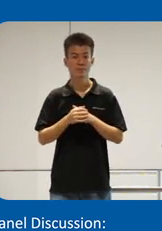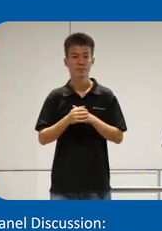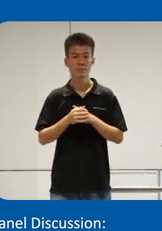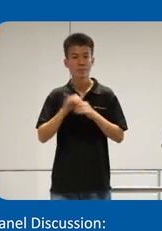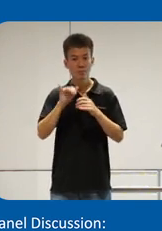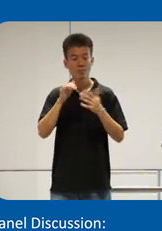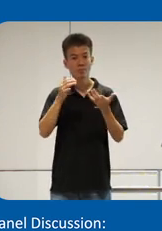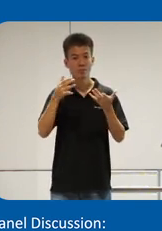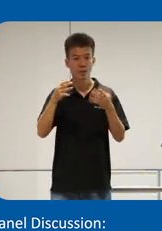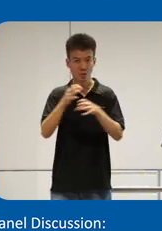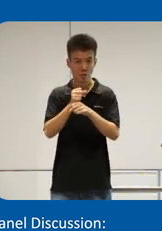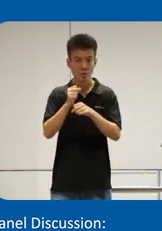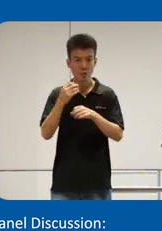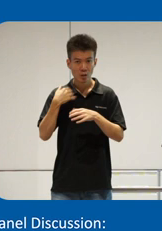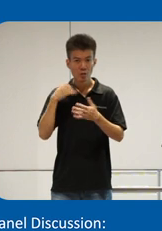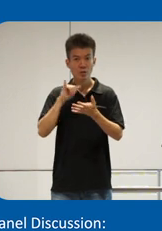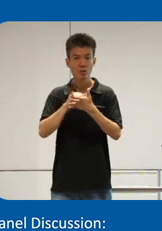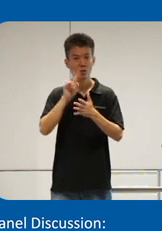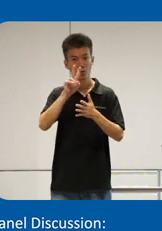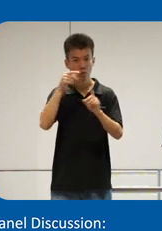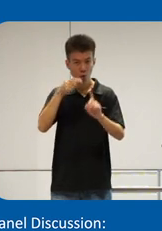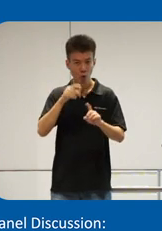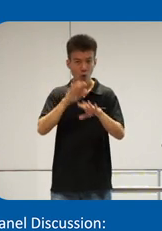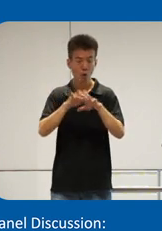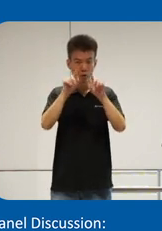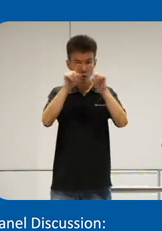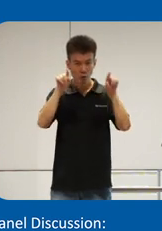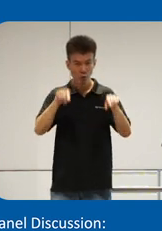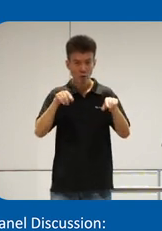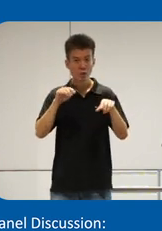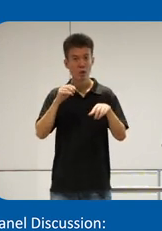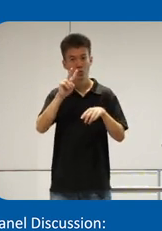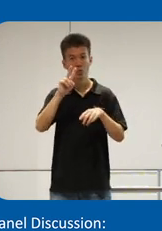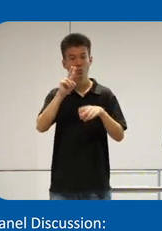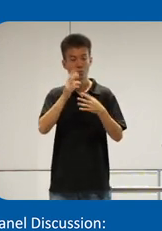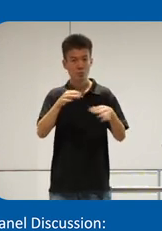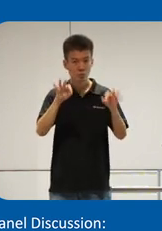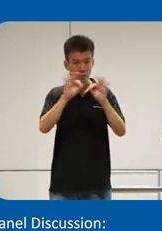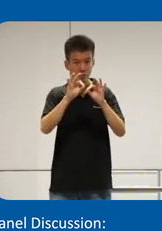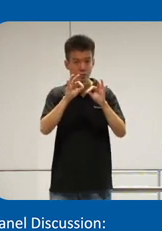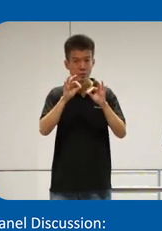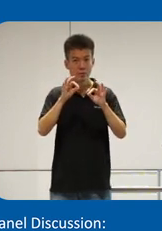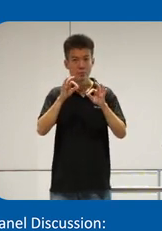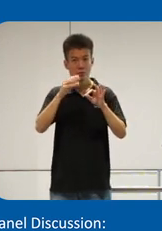round out uh I have two points on the screen so I think there are two key gaps that we can take uh